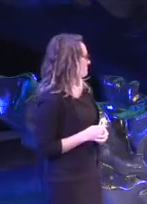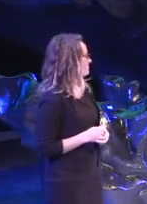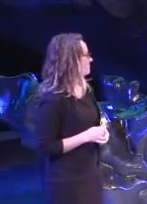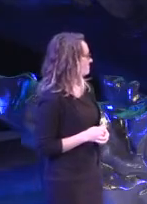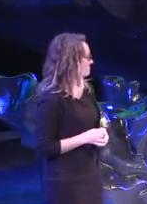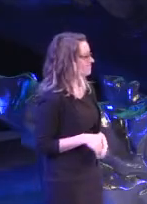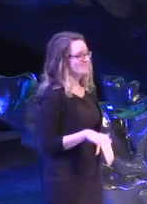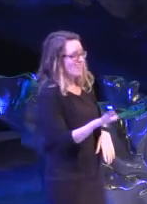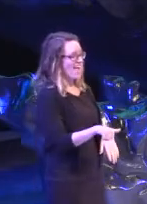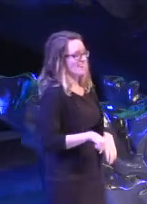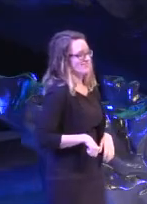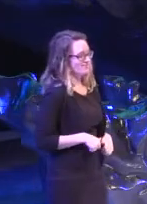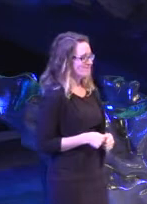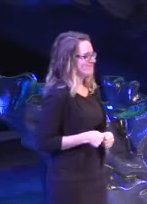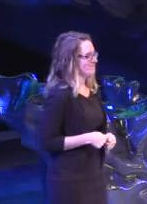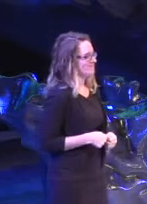(scat singing)